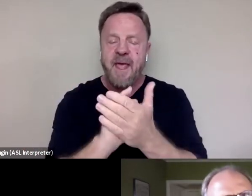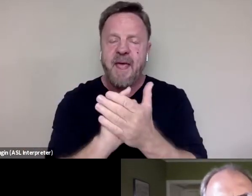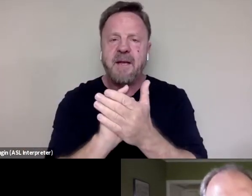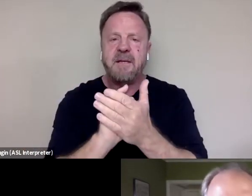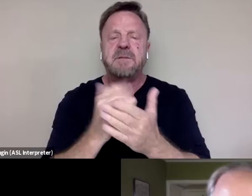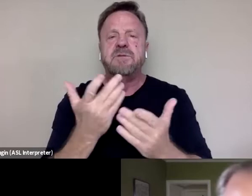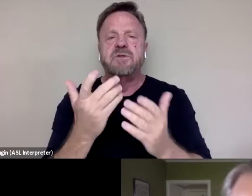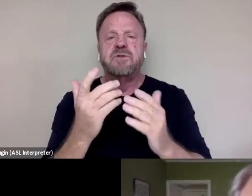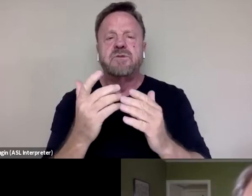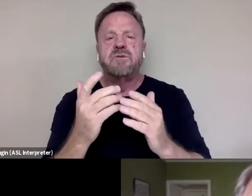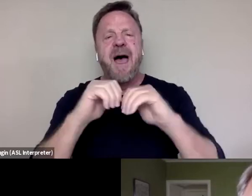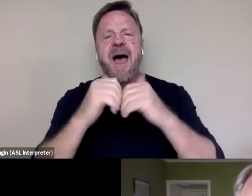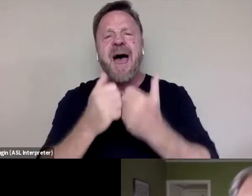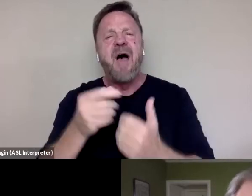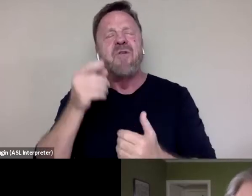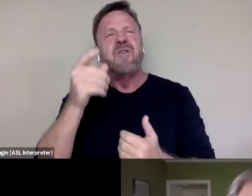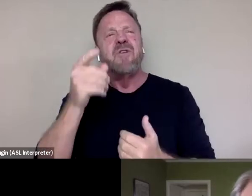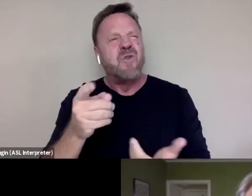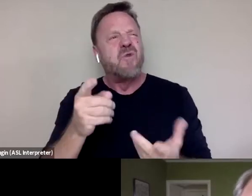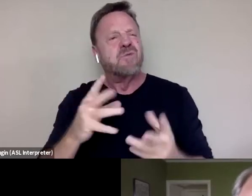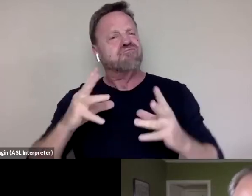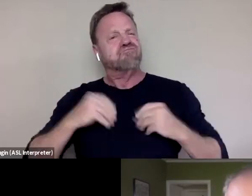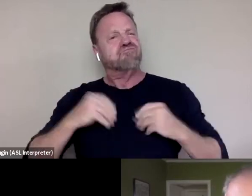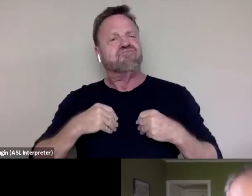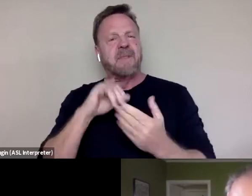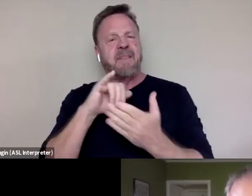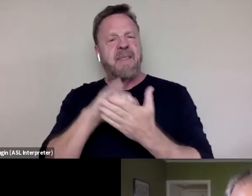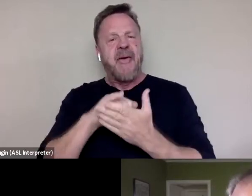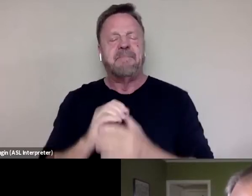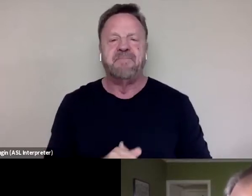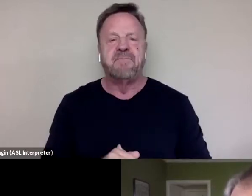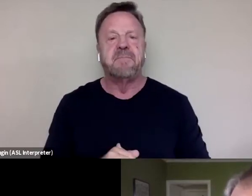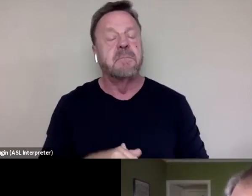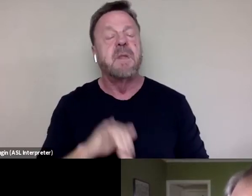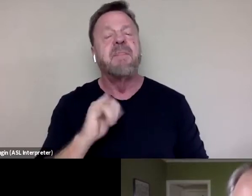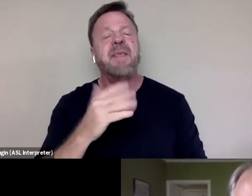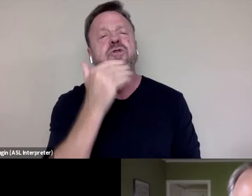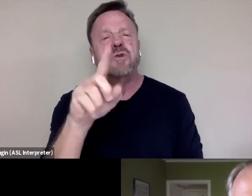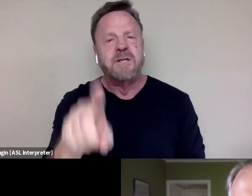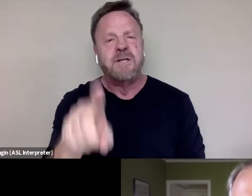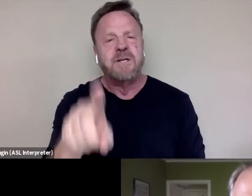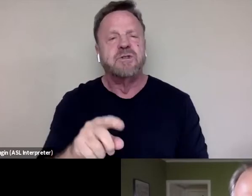I mean, how do you reconcile that? Well, it's a very good question. I mean, first of all, it's not just me.